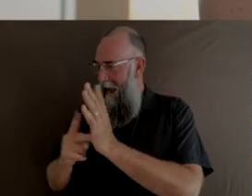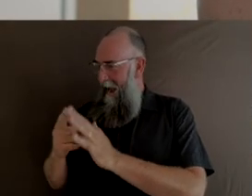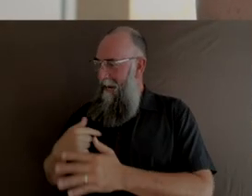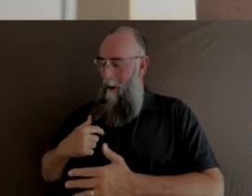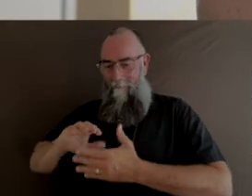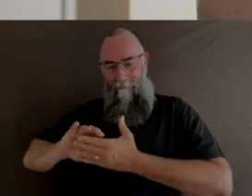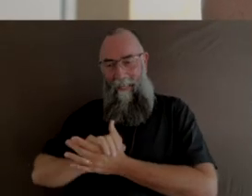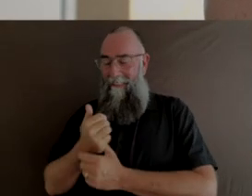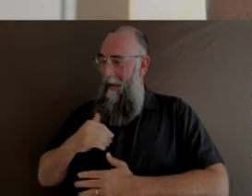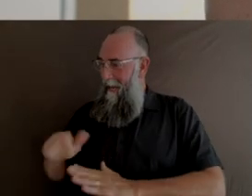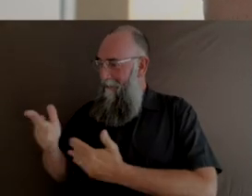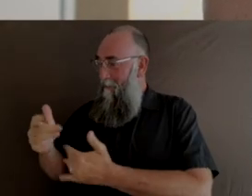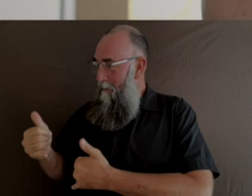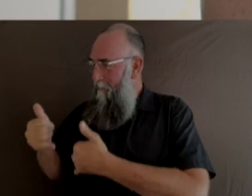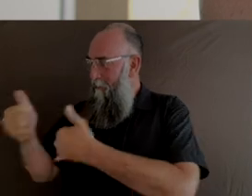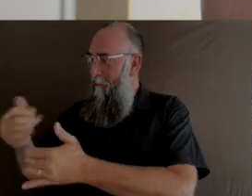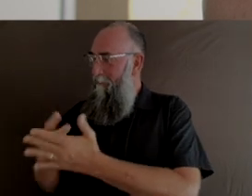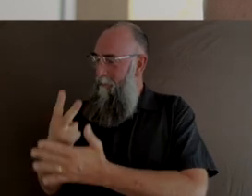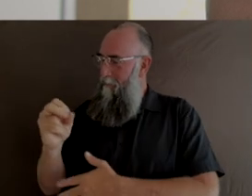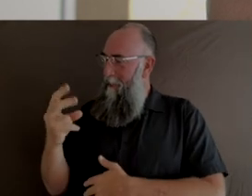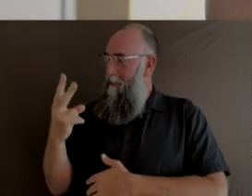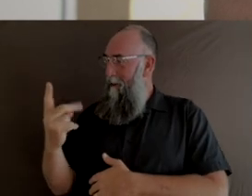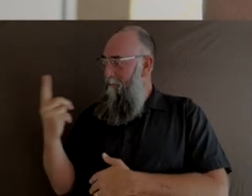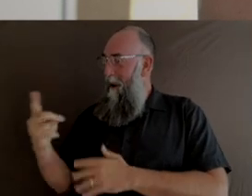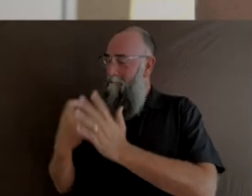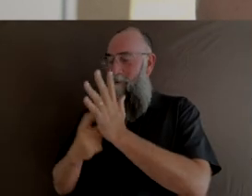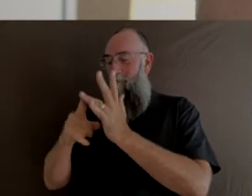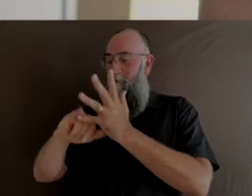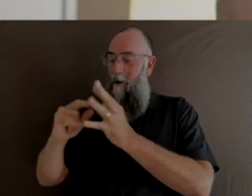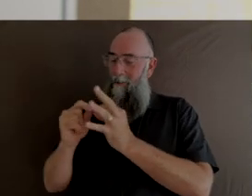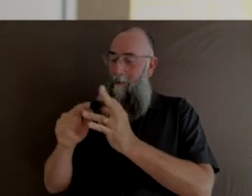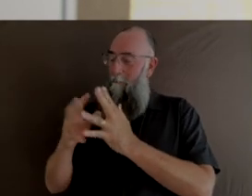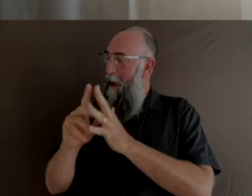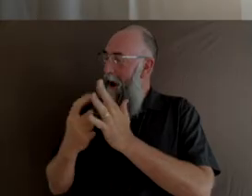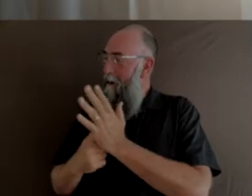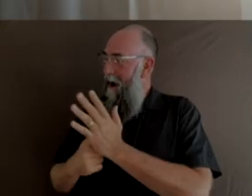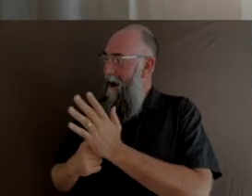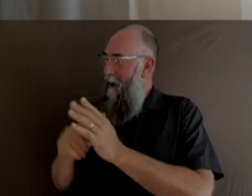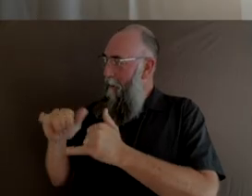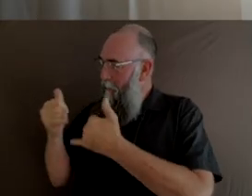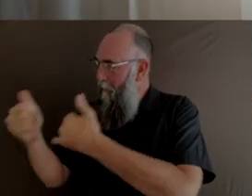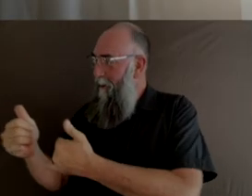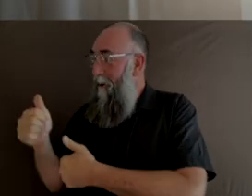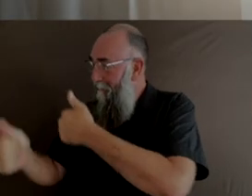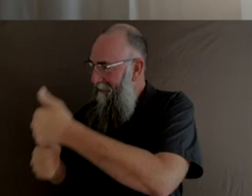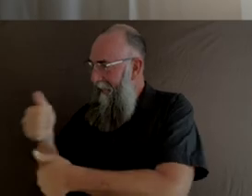to you today the 2021 Australia Council Ros Bower Award for Community Arts and Cultural Development. Congratulations. Thank you.